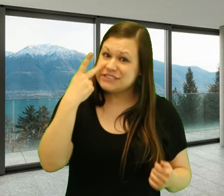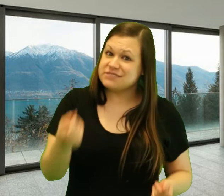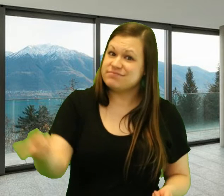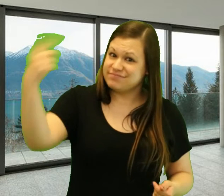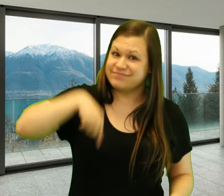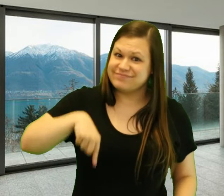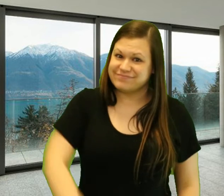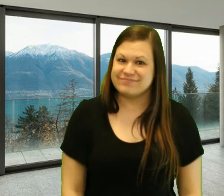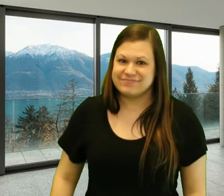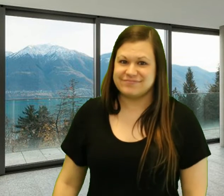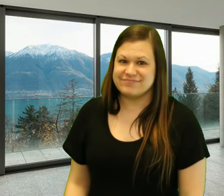Hope to see you there!